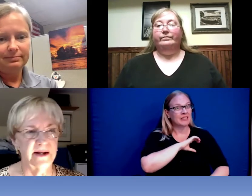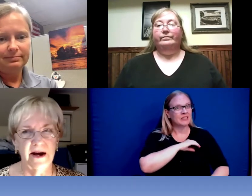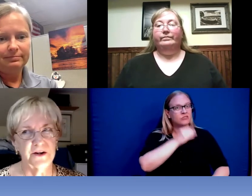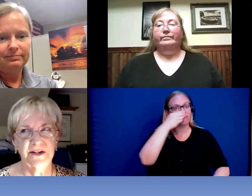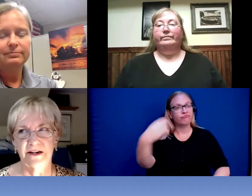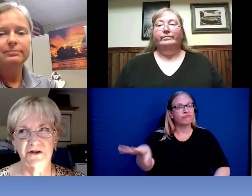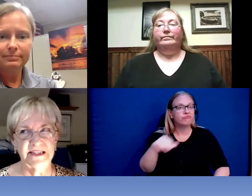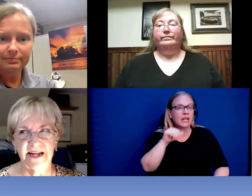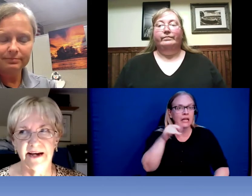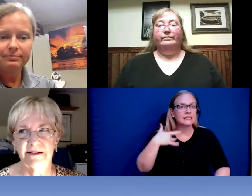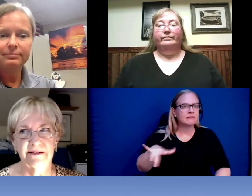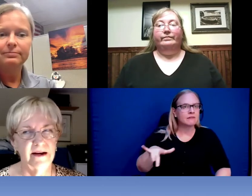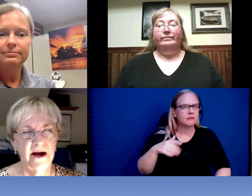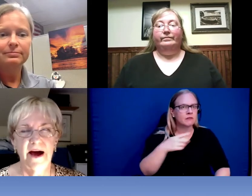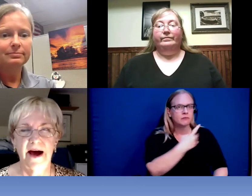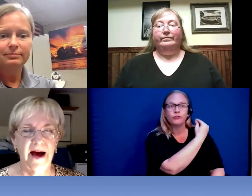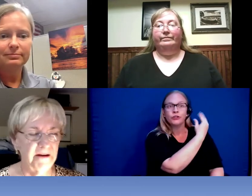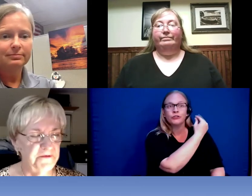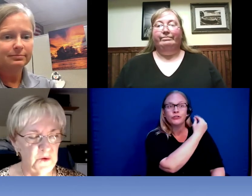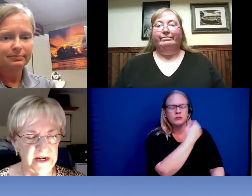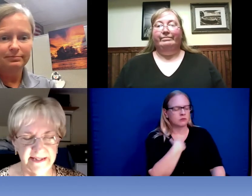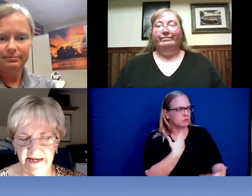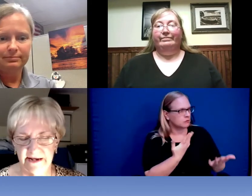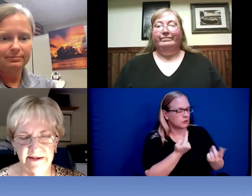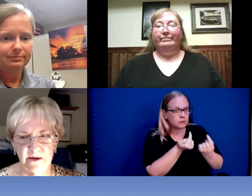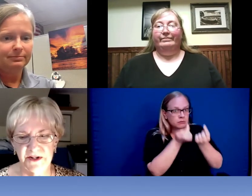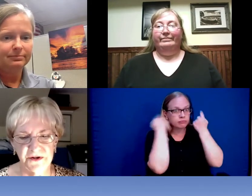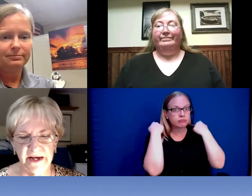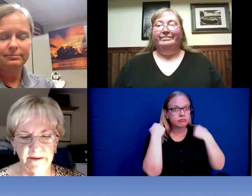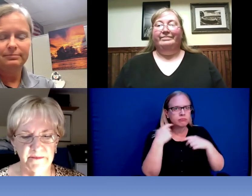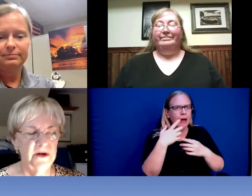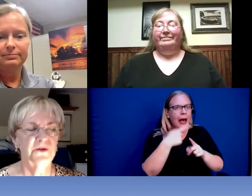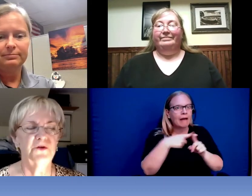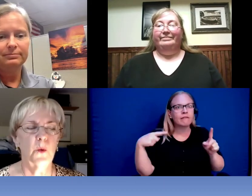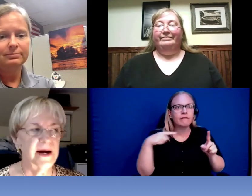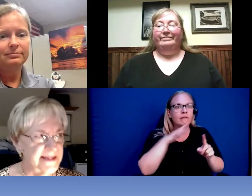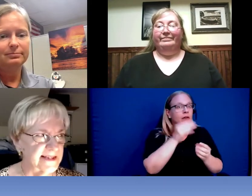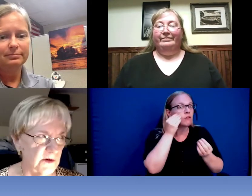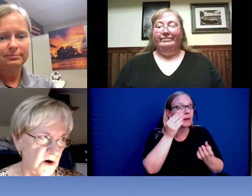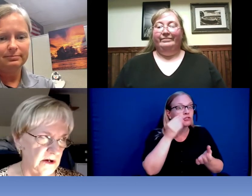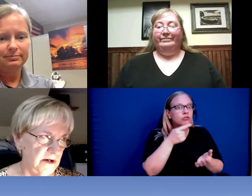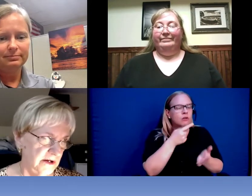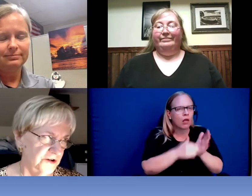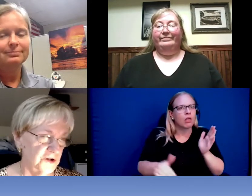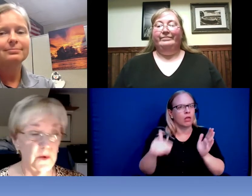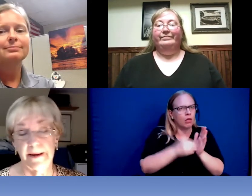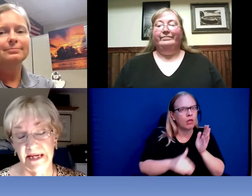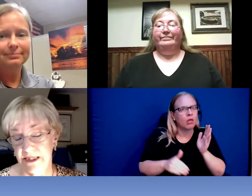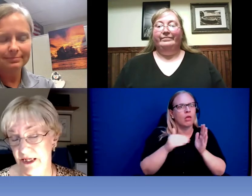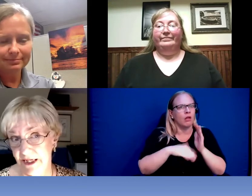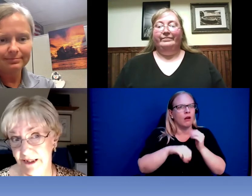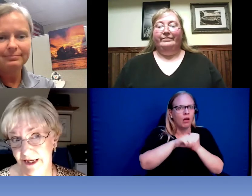I couldn't understand half of what he said . So it took him twice as long to write me a ticket